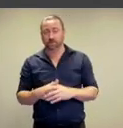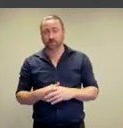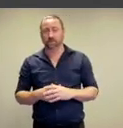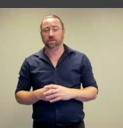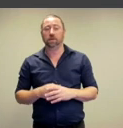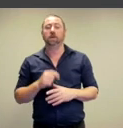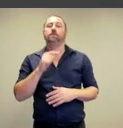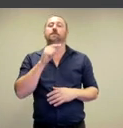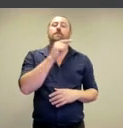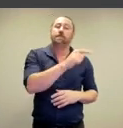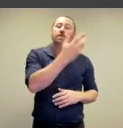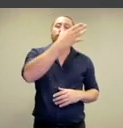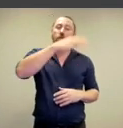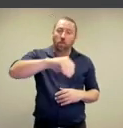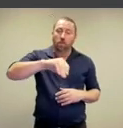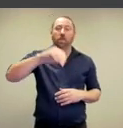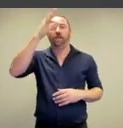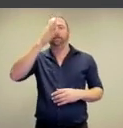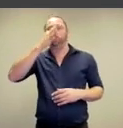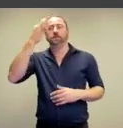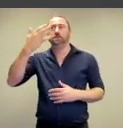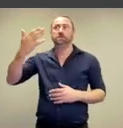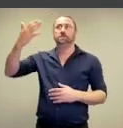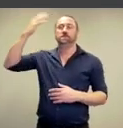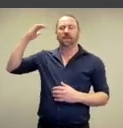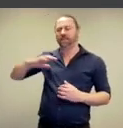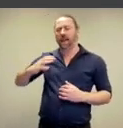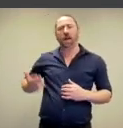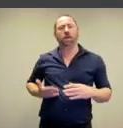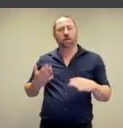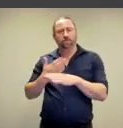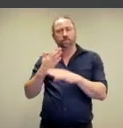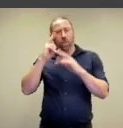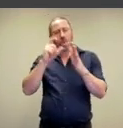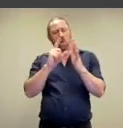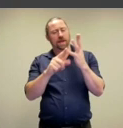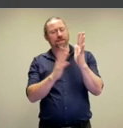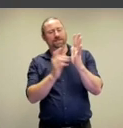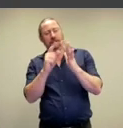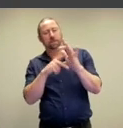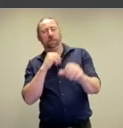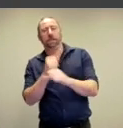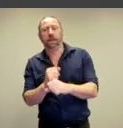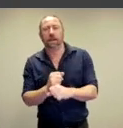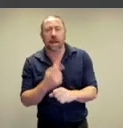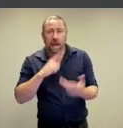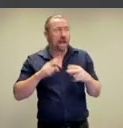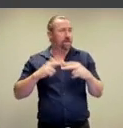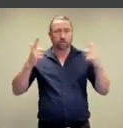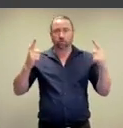This is a recreation of a french farming practice which is known as